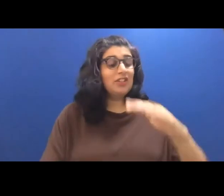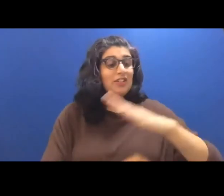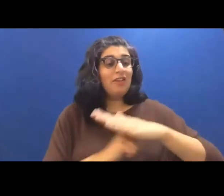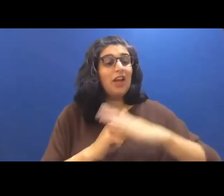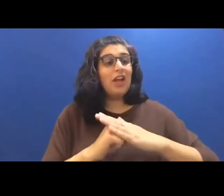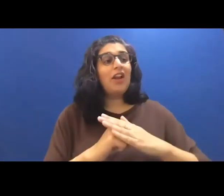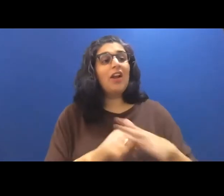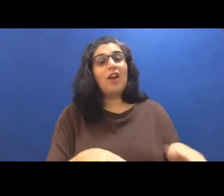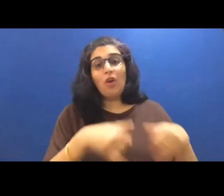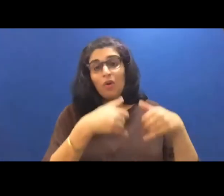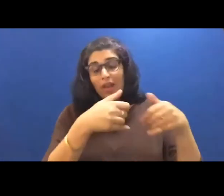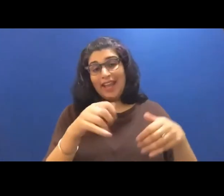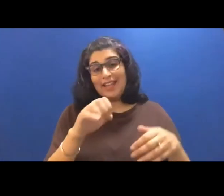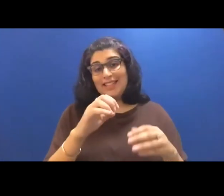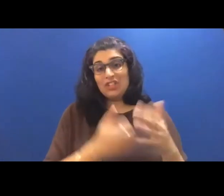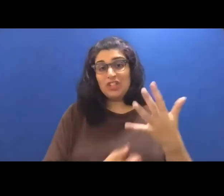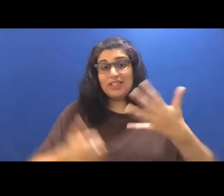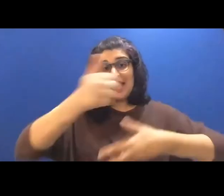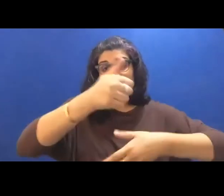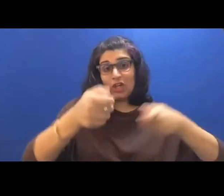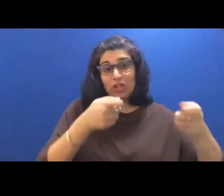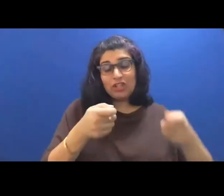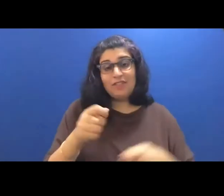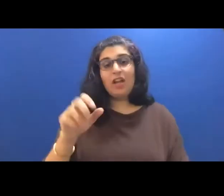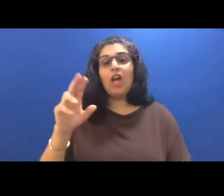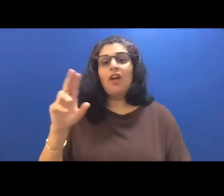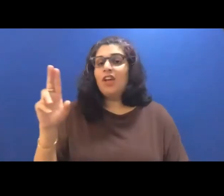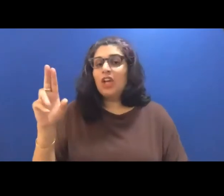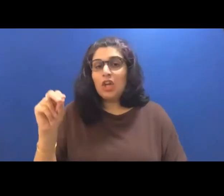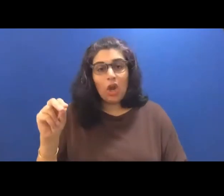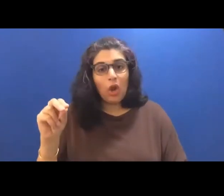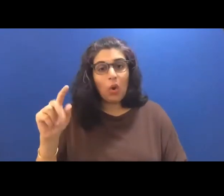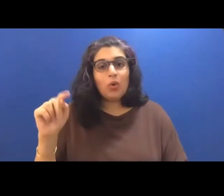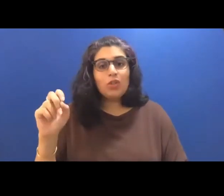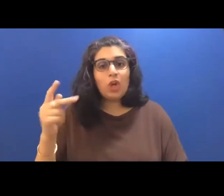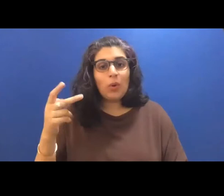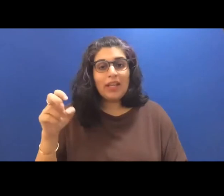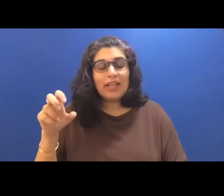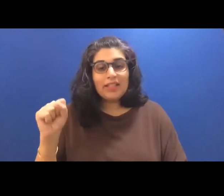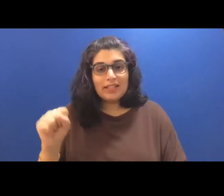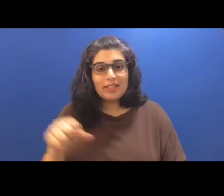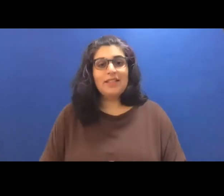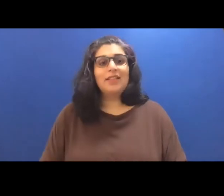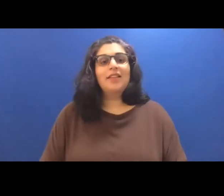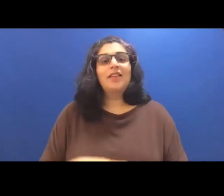literature and art. She's the author of the 2019 New York Times Editor's Choice memoir,